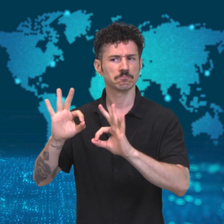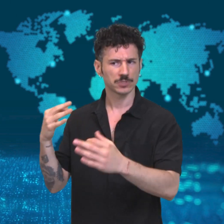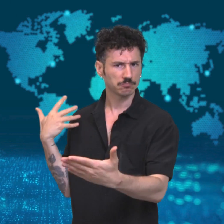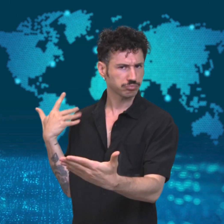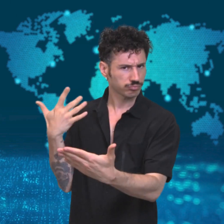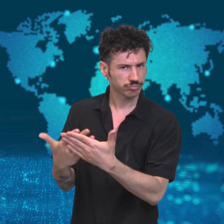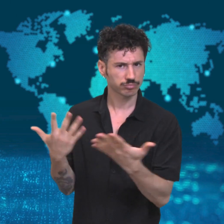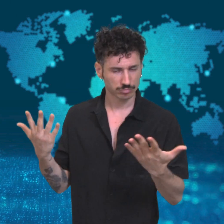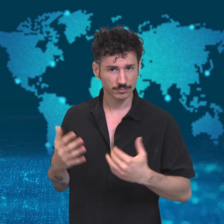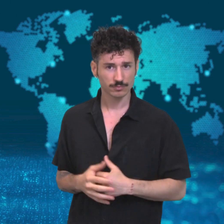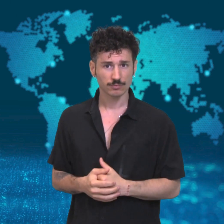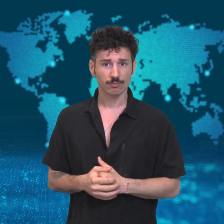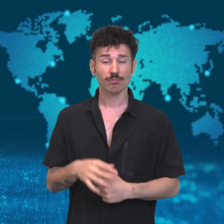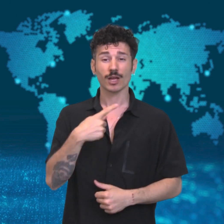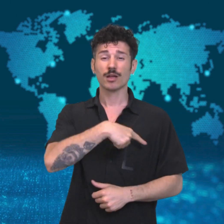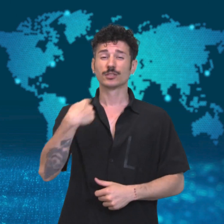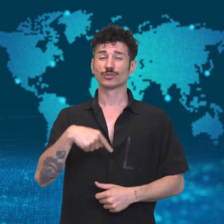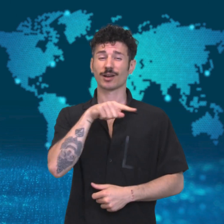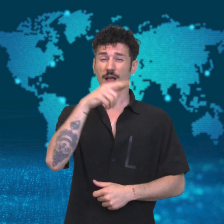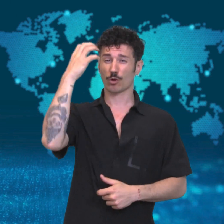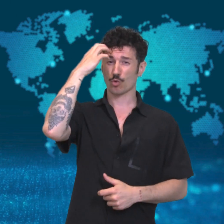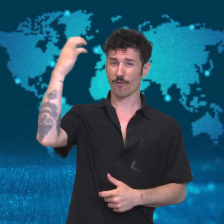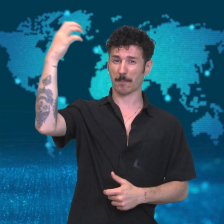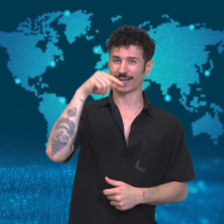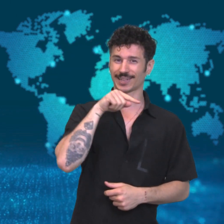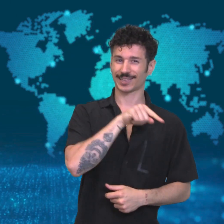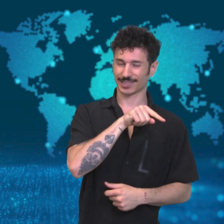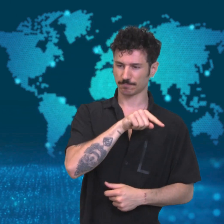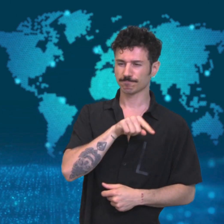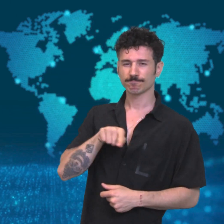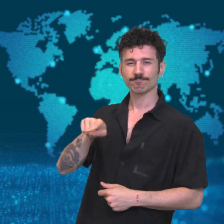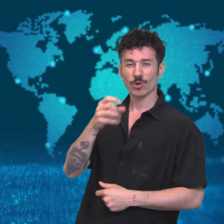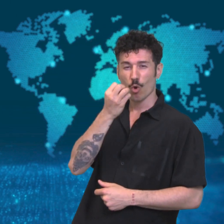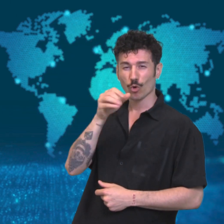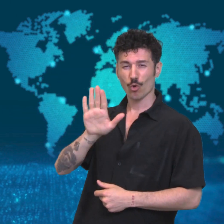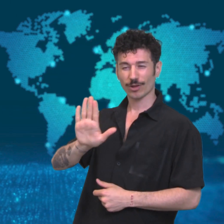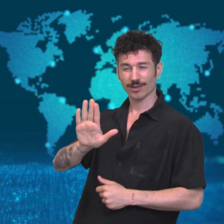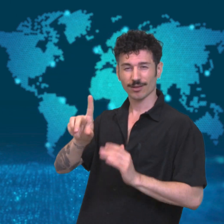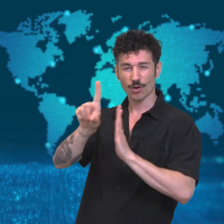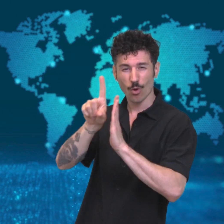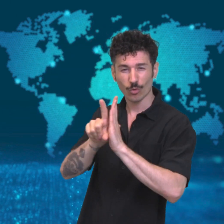managed its own affairs despite still being a part